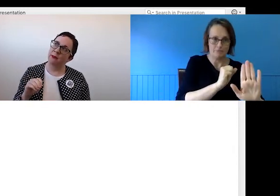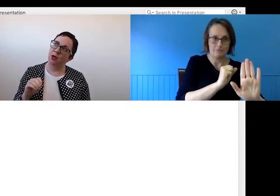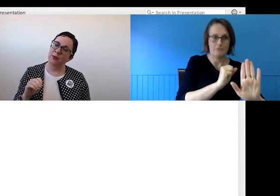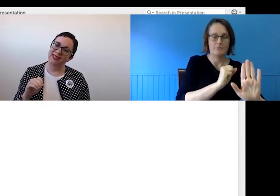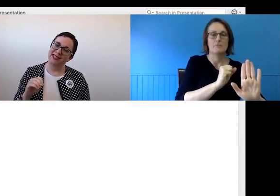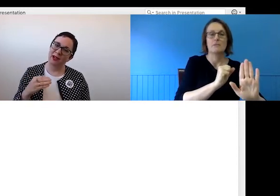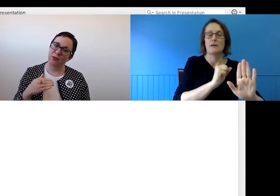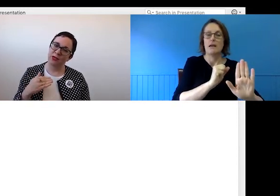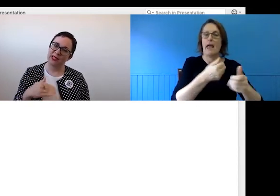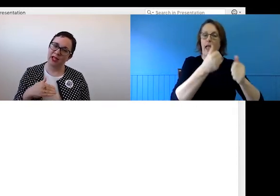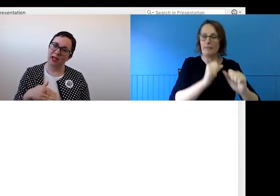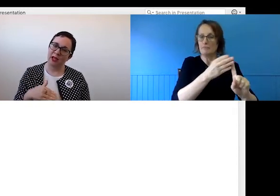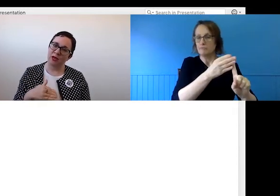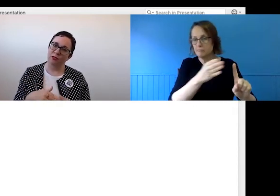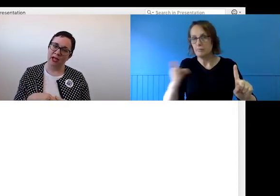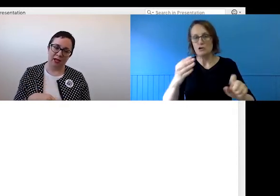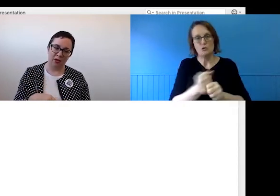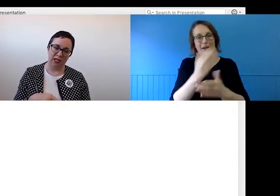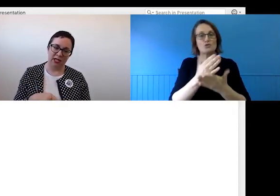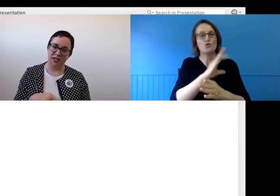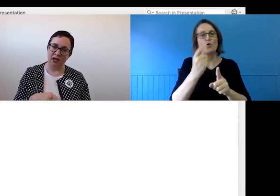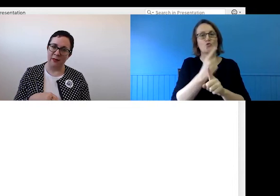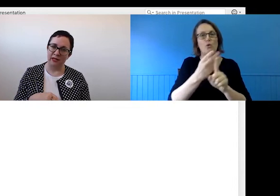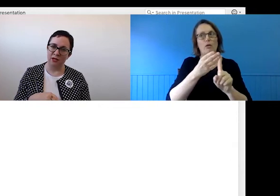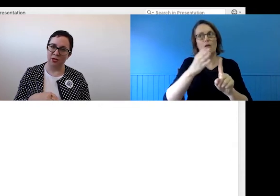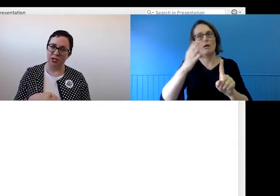purpose to help you stick really closely to the timings on your